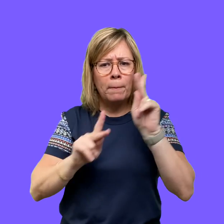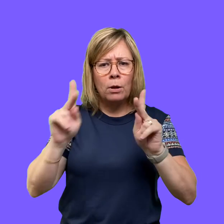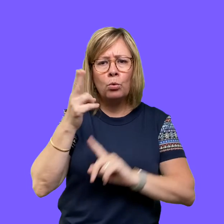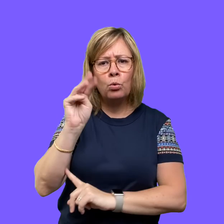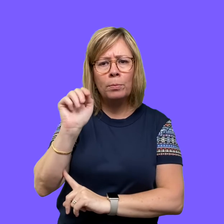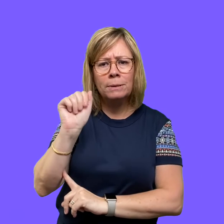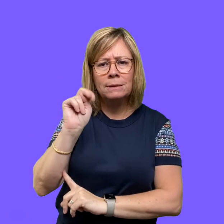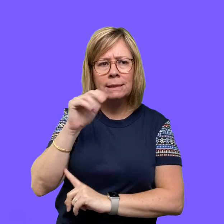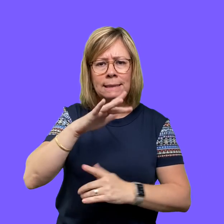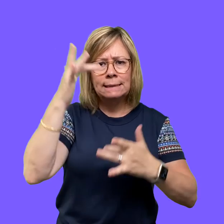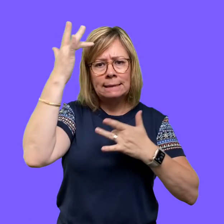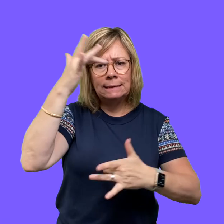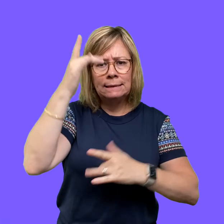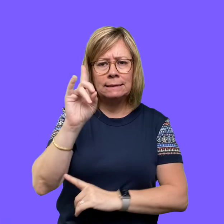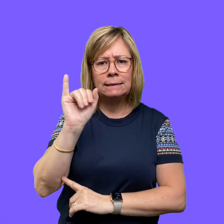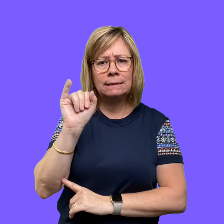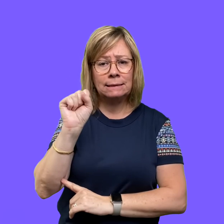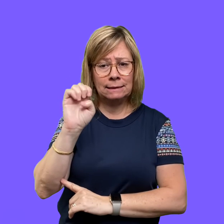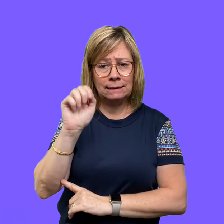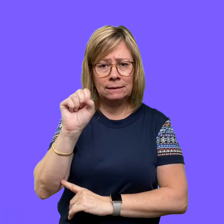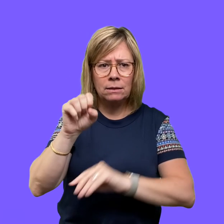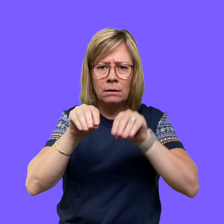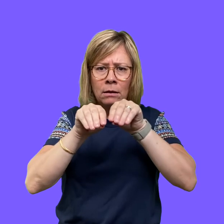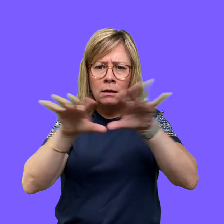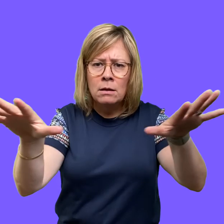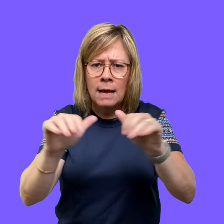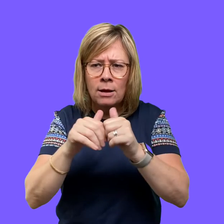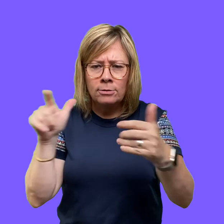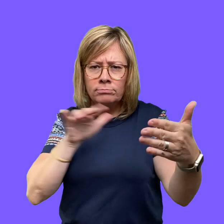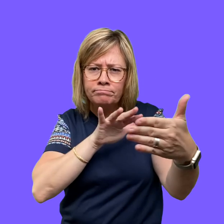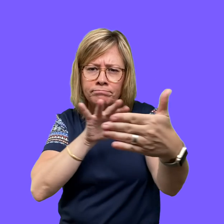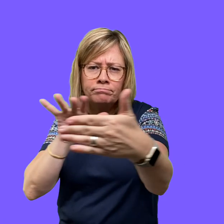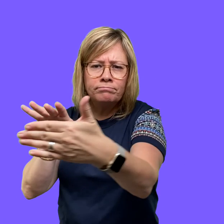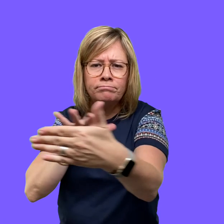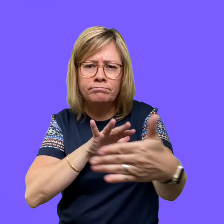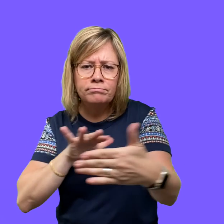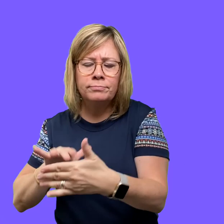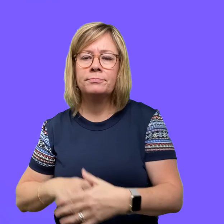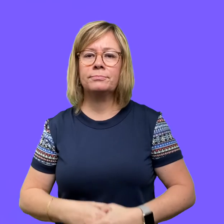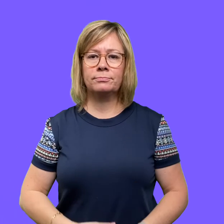how humans spread diseases and illnesses.